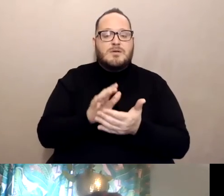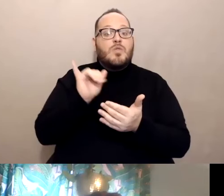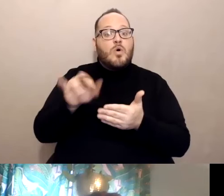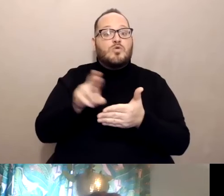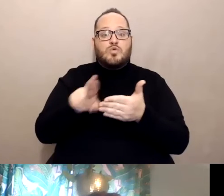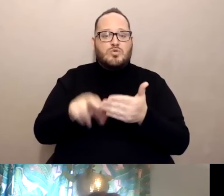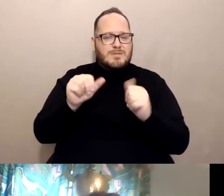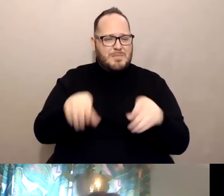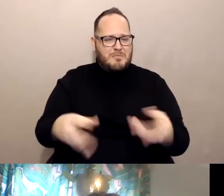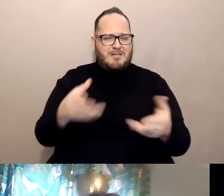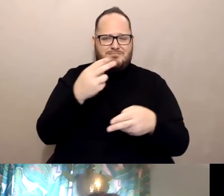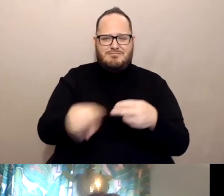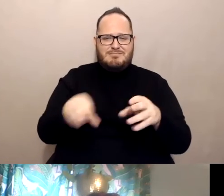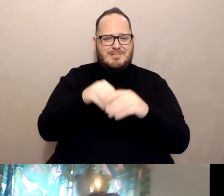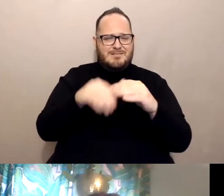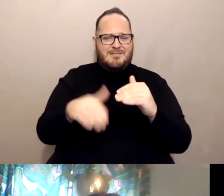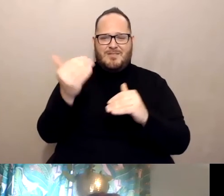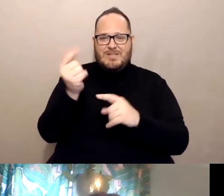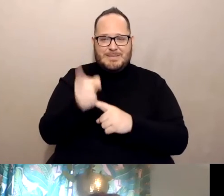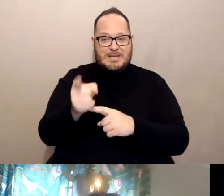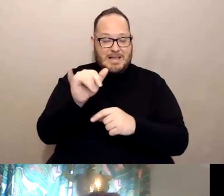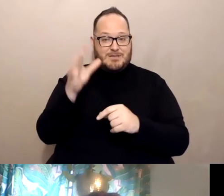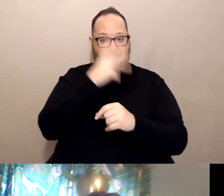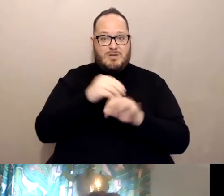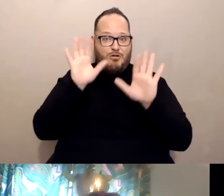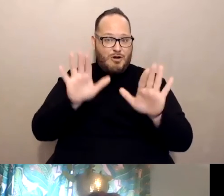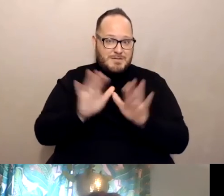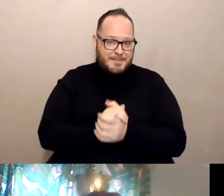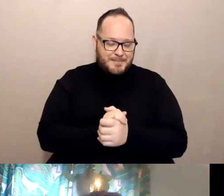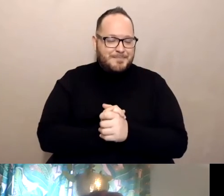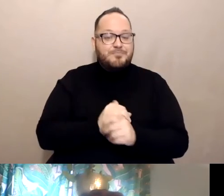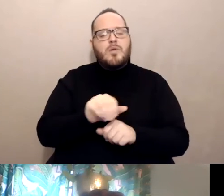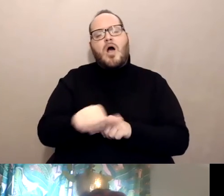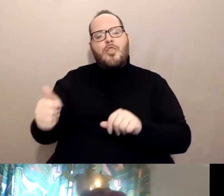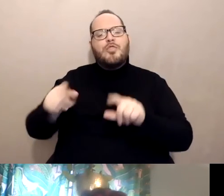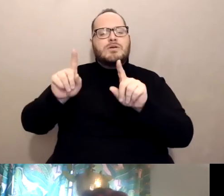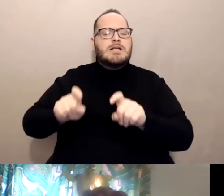in as little as 15 minutes, which is pretty awesome. Other tests are going to take longer,